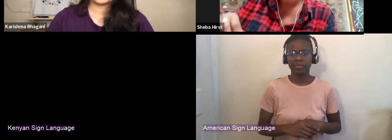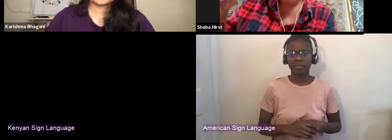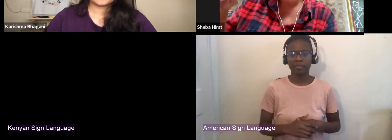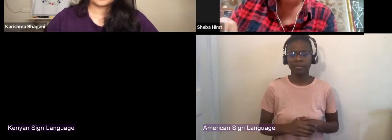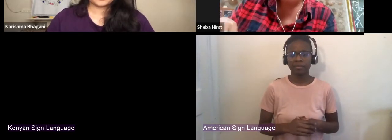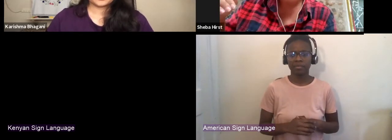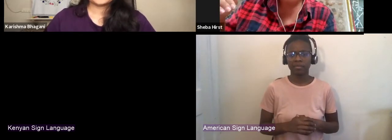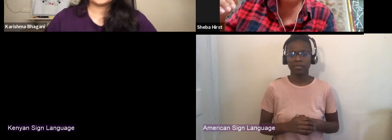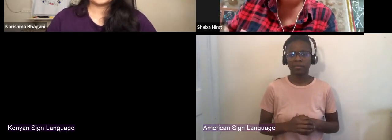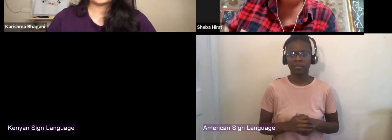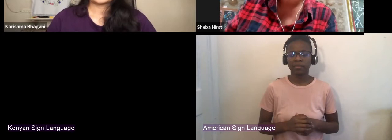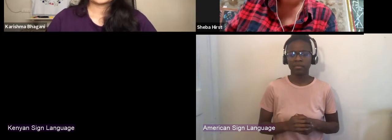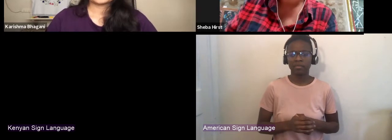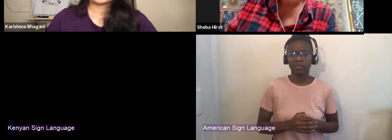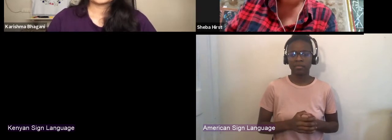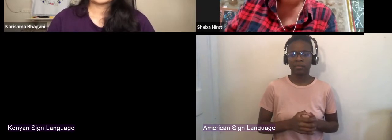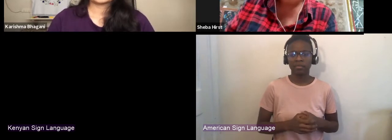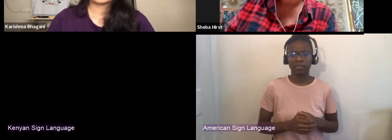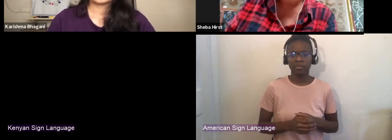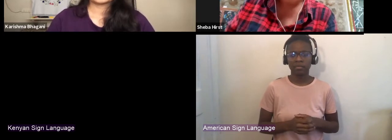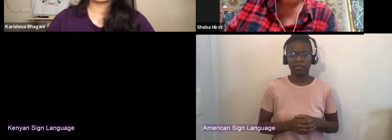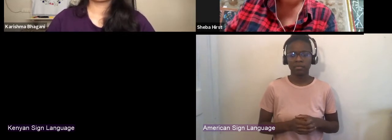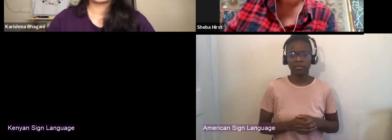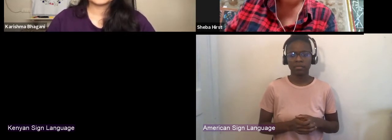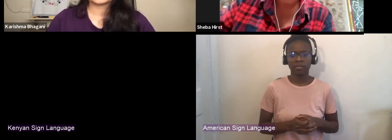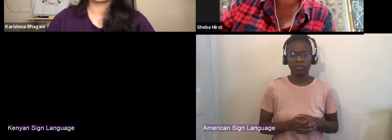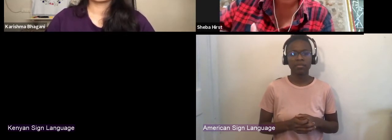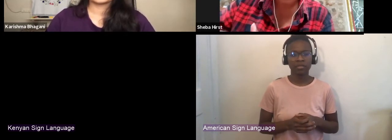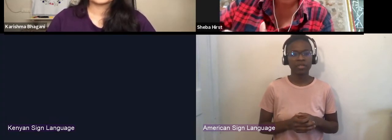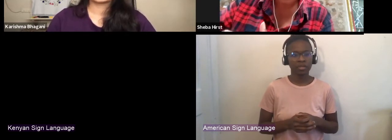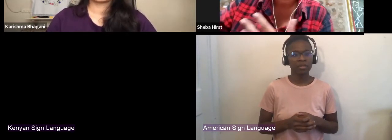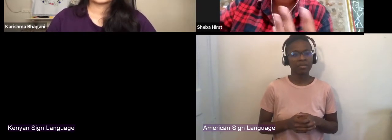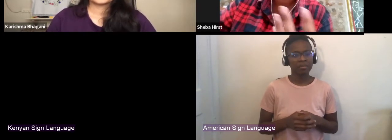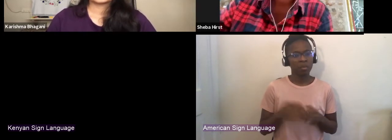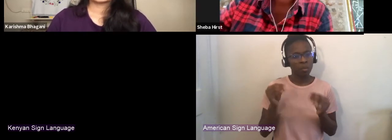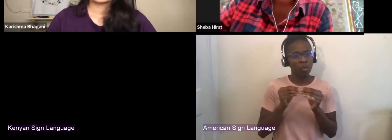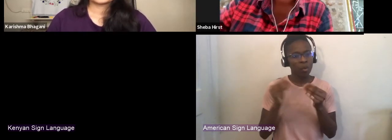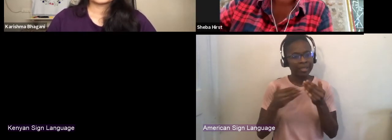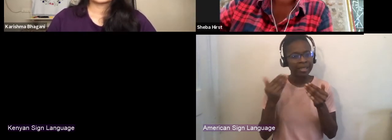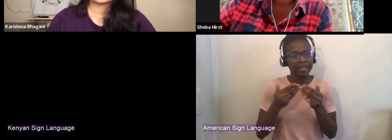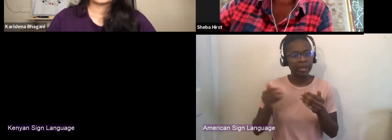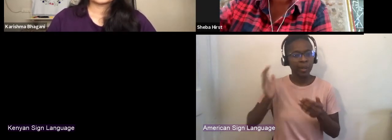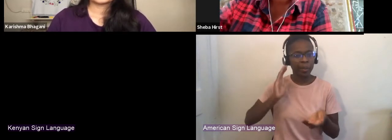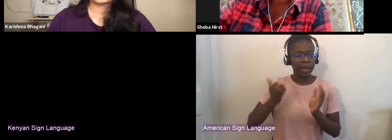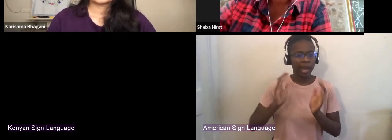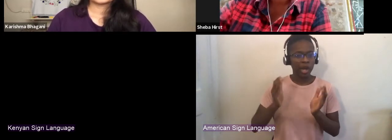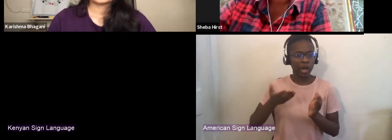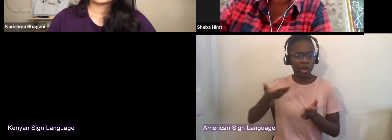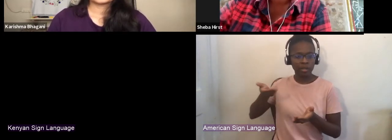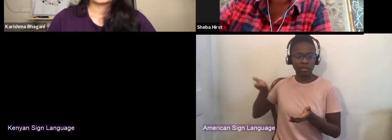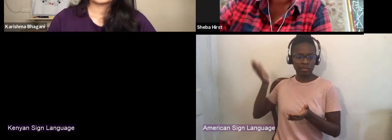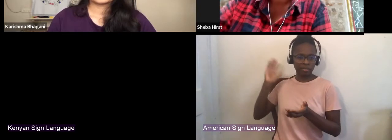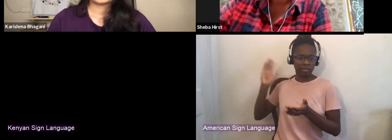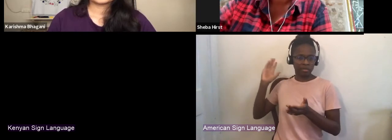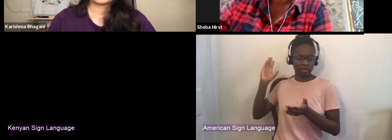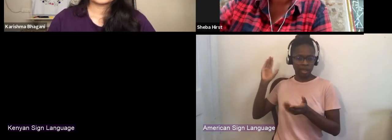of where we are at now and where we're trying to get to. And I think, yeah, that's, I don't know that I have an answer for it yet